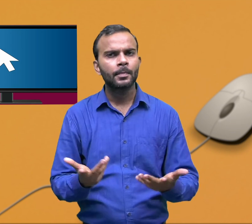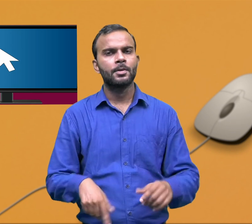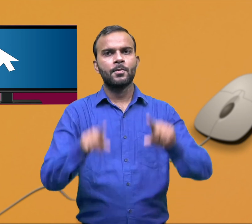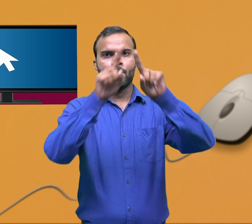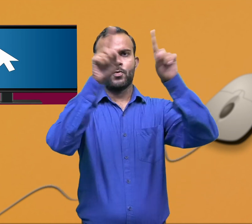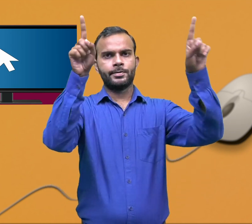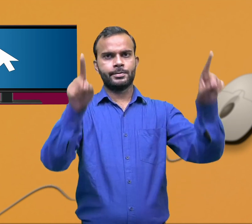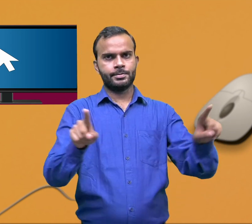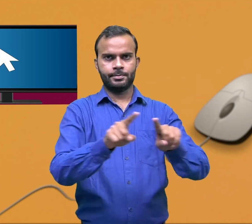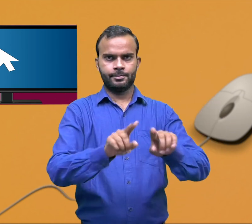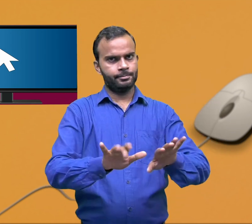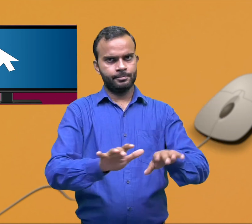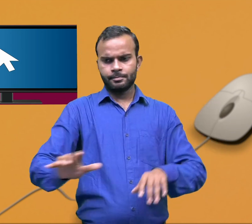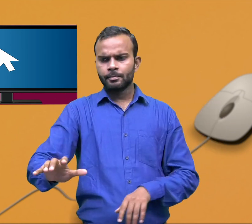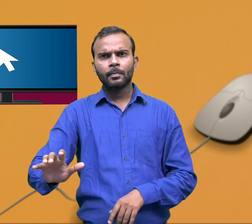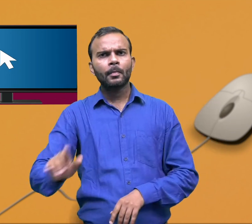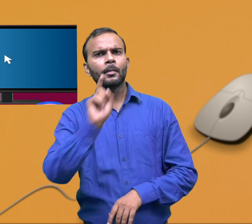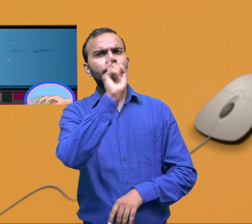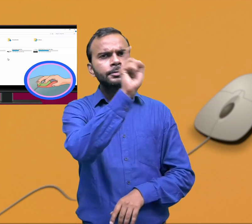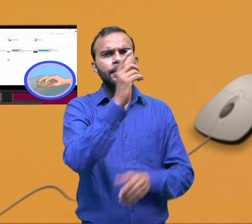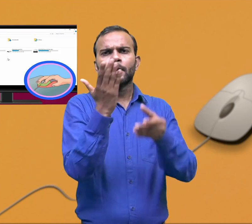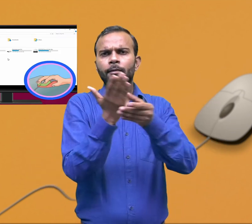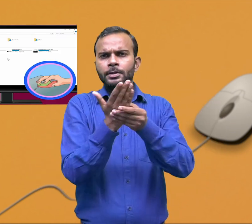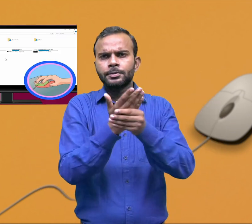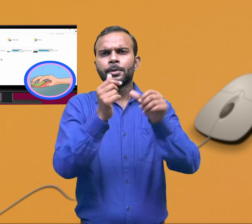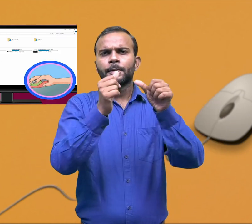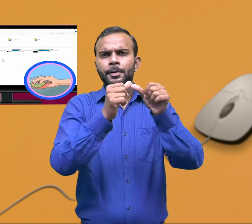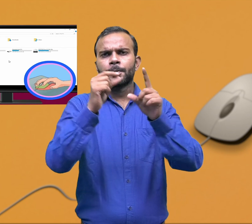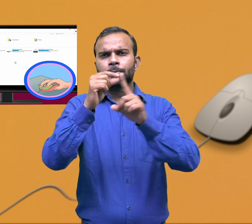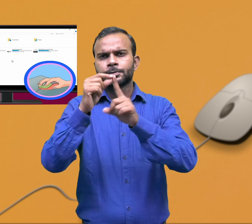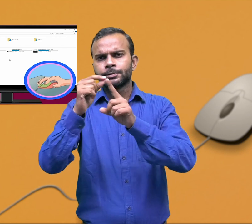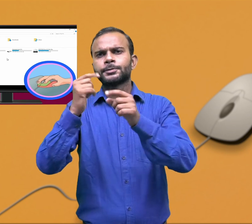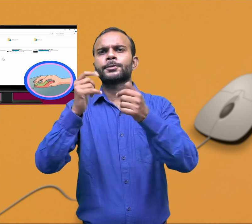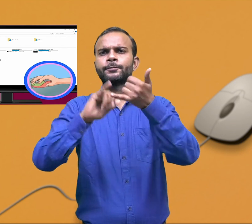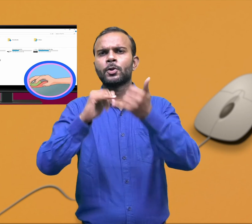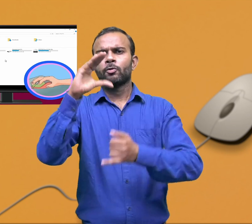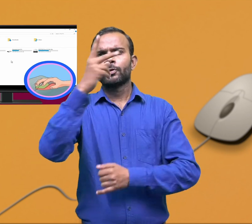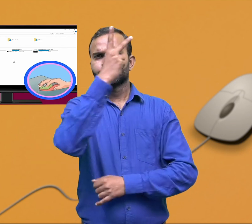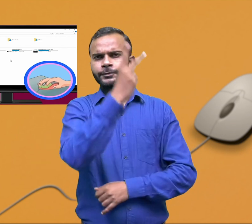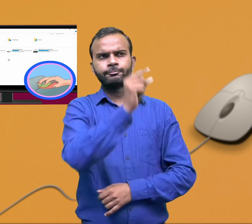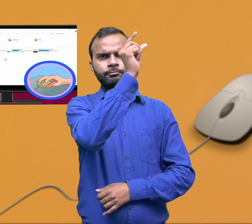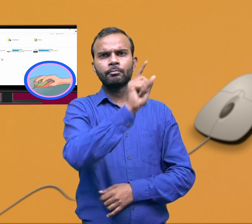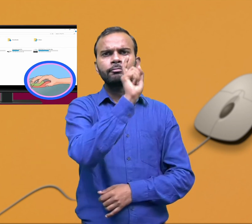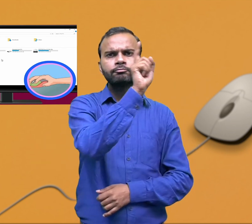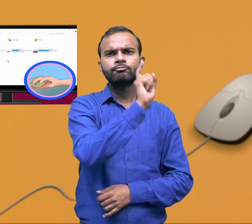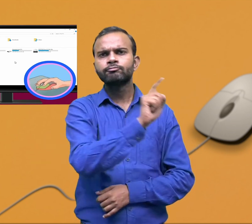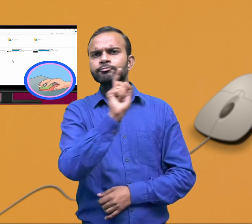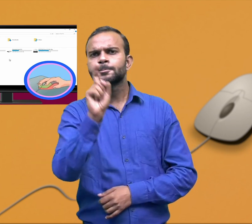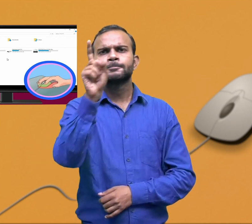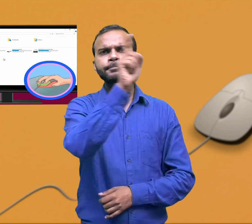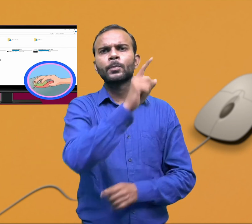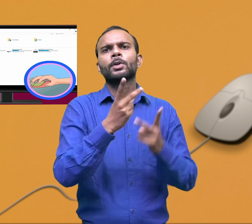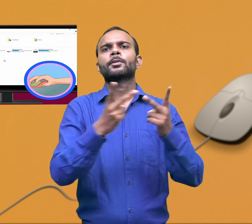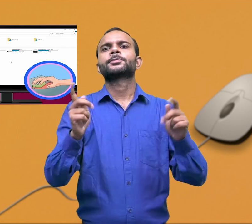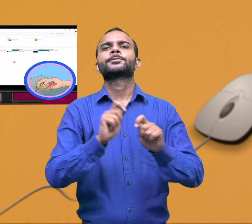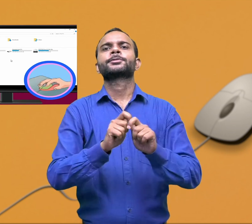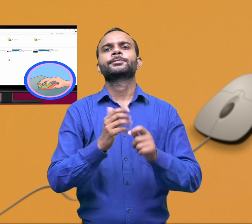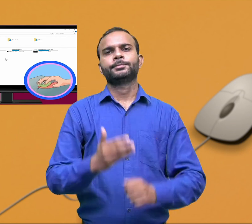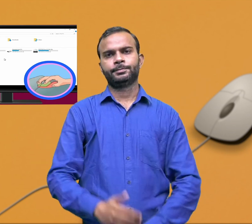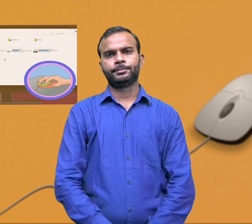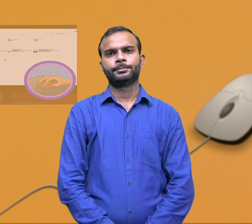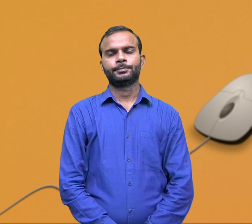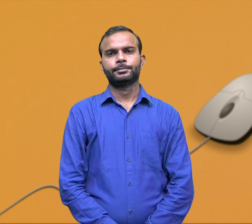When we focus the pointer to any object on the desktop it is called pointing